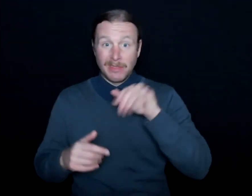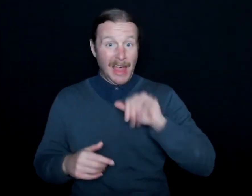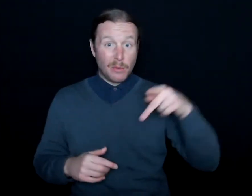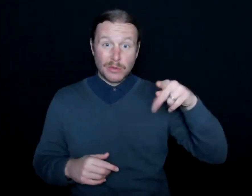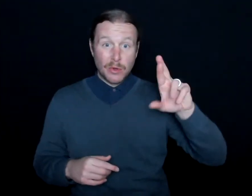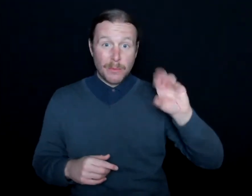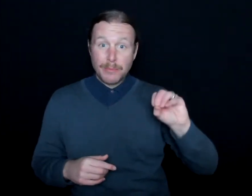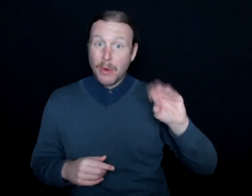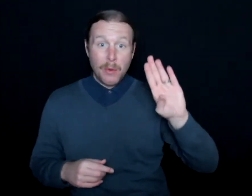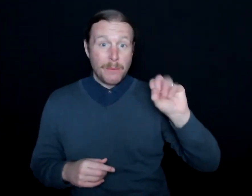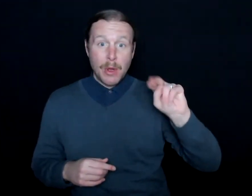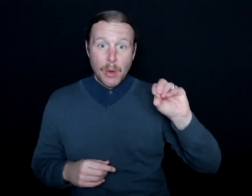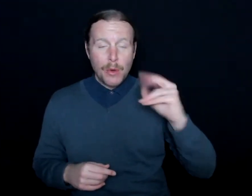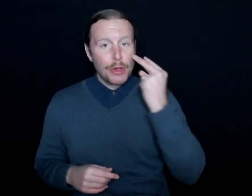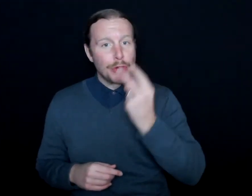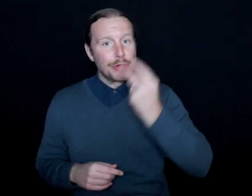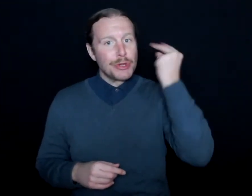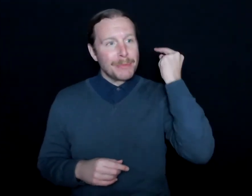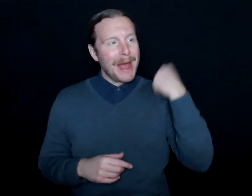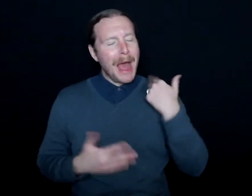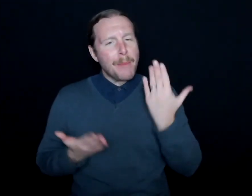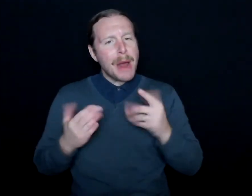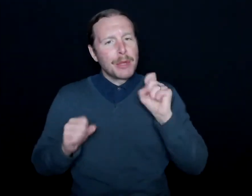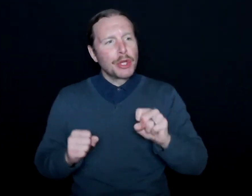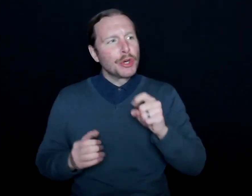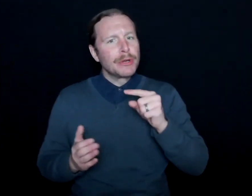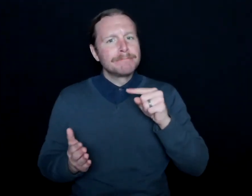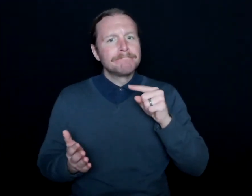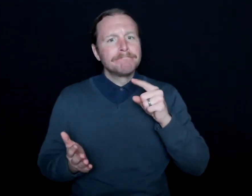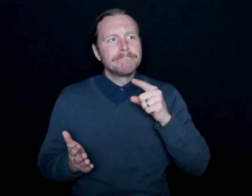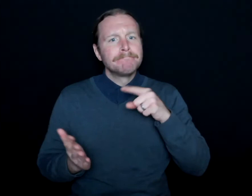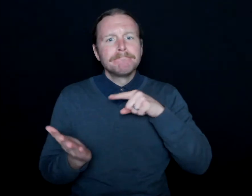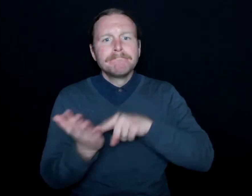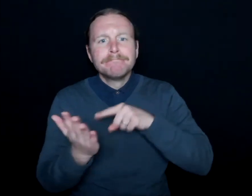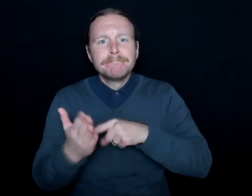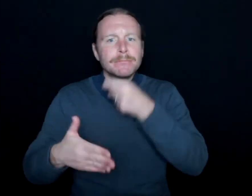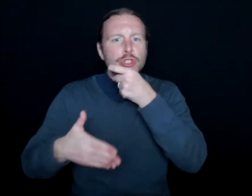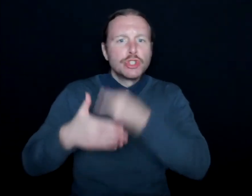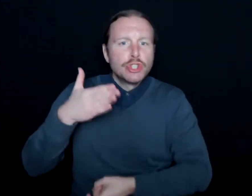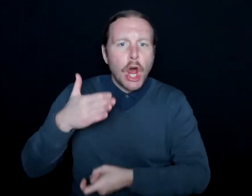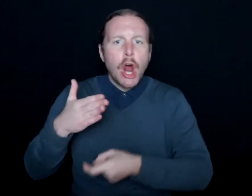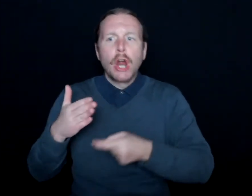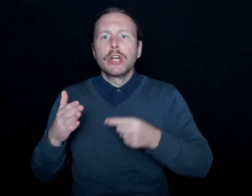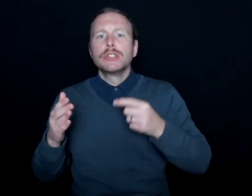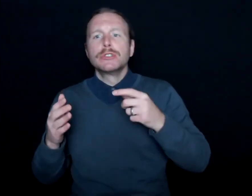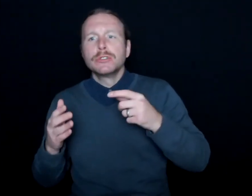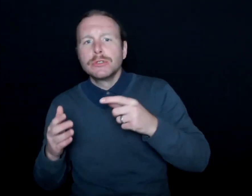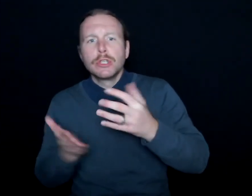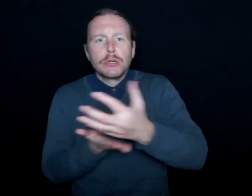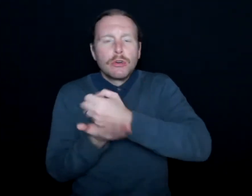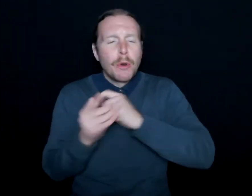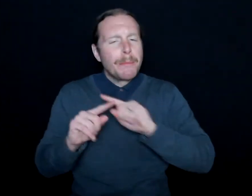And looking back, I probably could have been a little bit more diligent on invoicing and all that stuff, but I was just